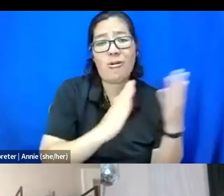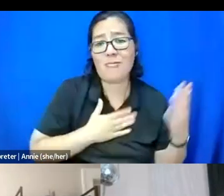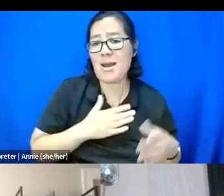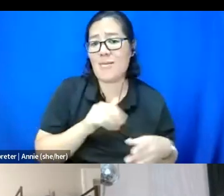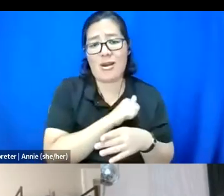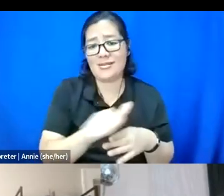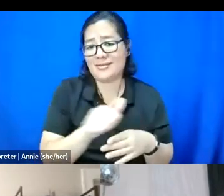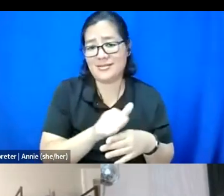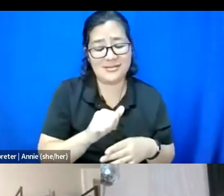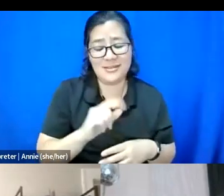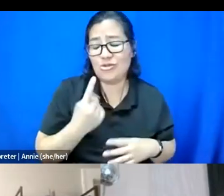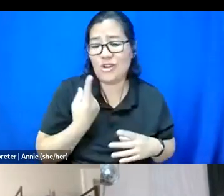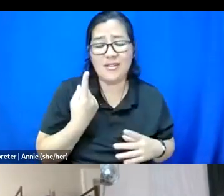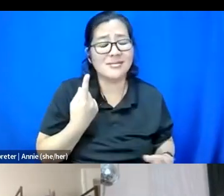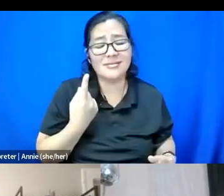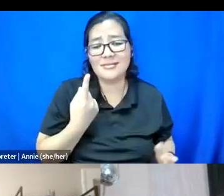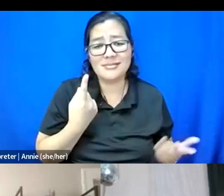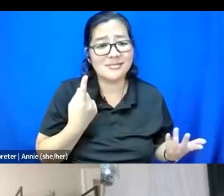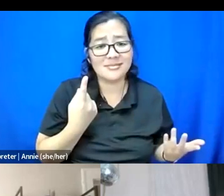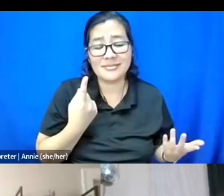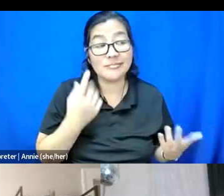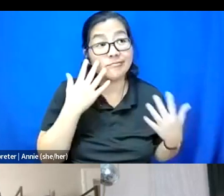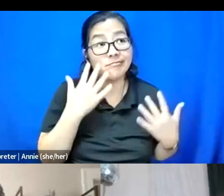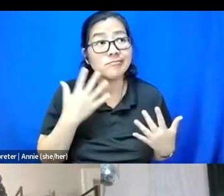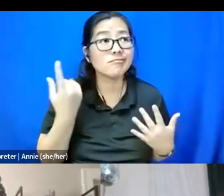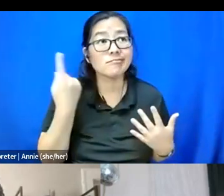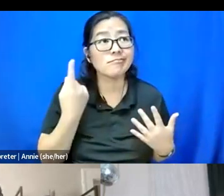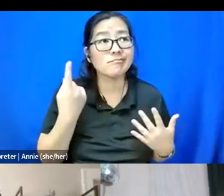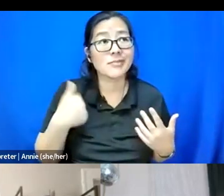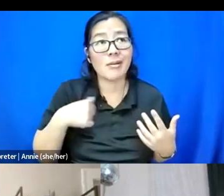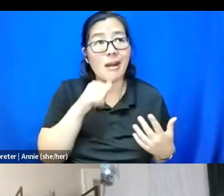and which, you know, unfortunately, is something I wouldn't have if I wasn't disabled.